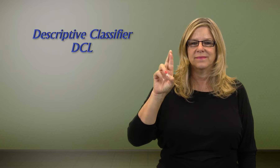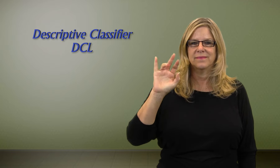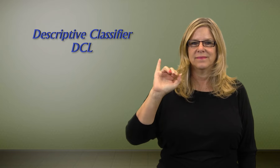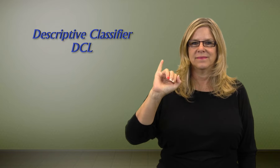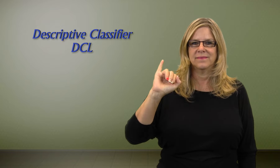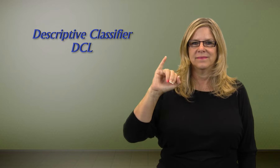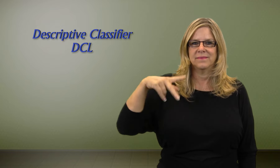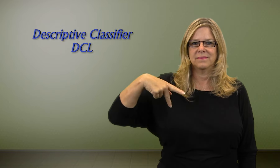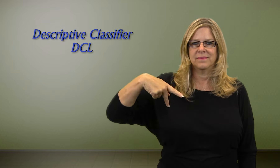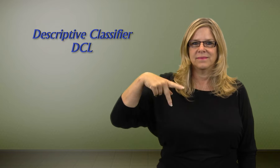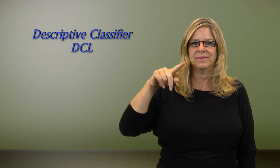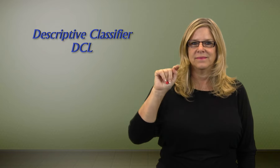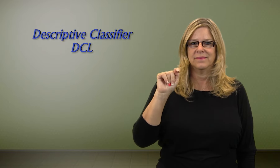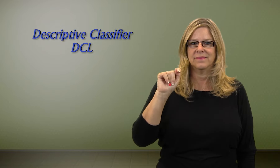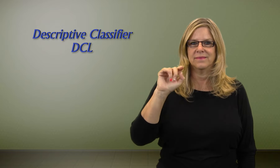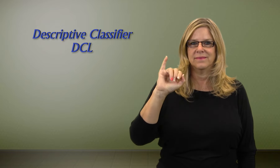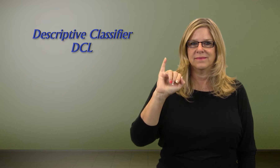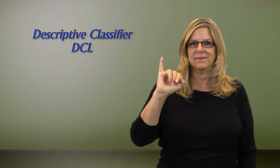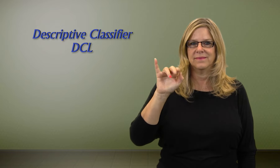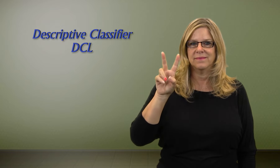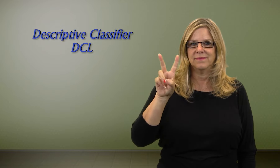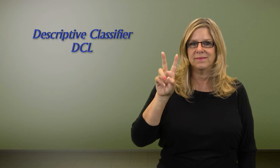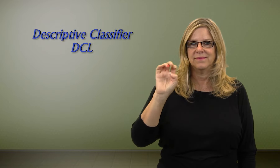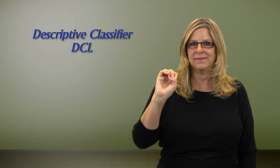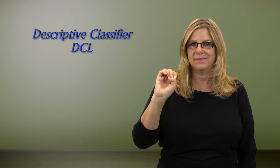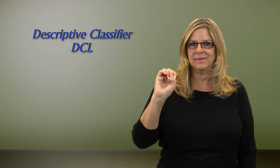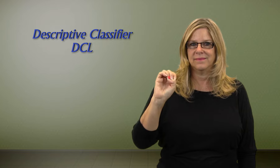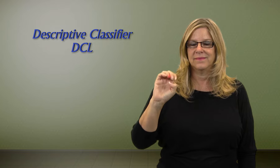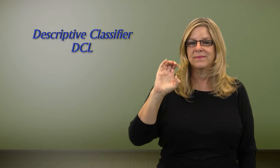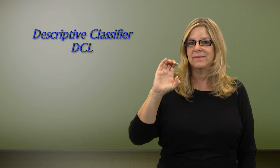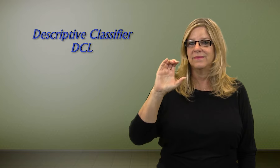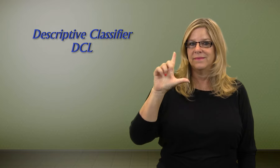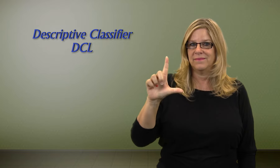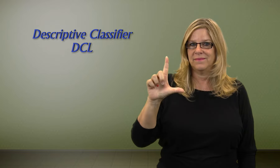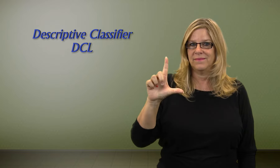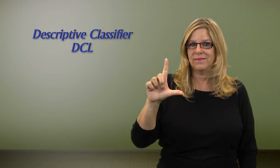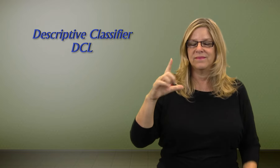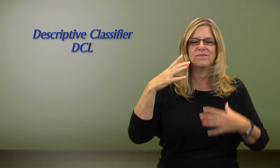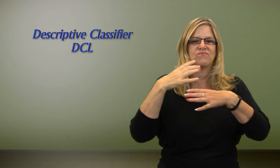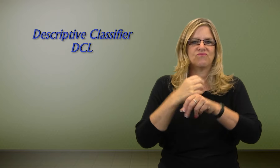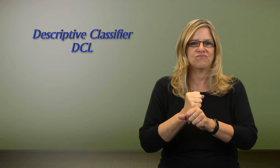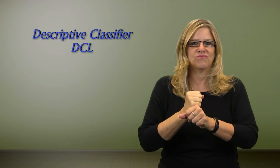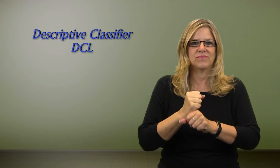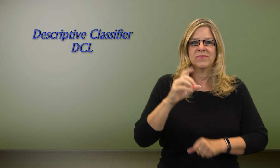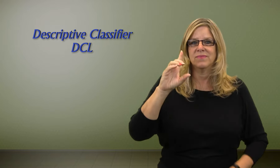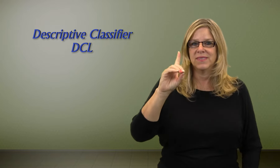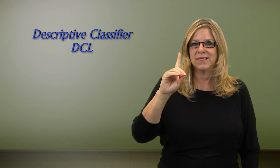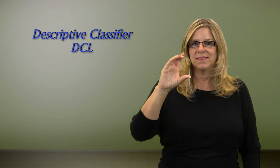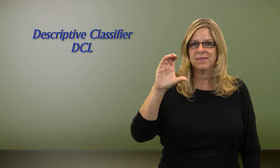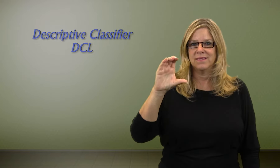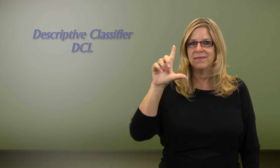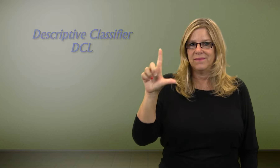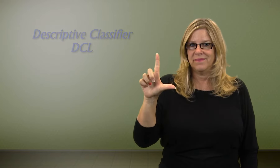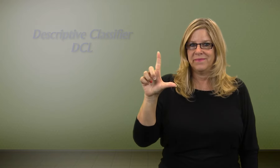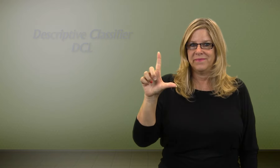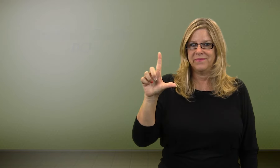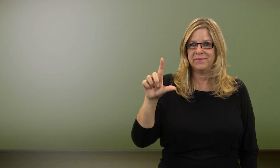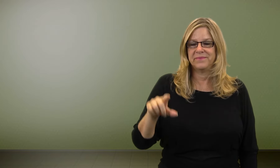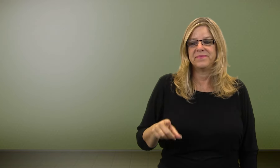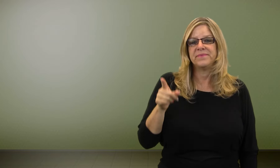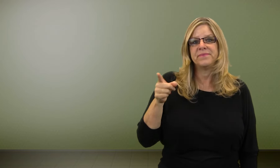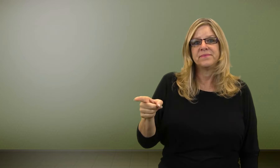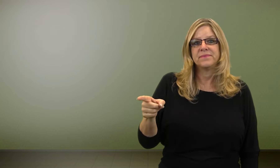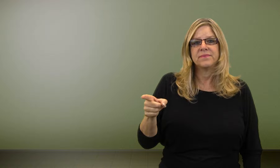Descriptive Classifier and that is signed "DCL".